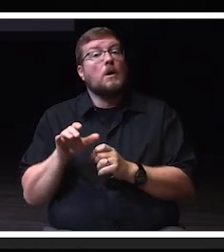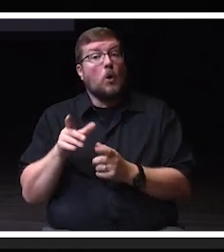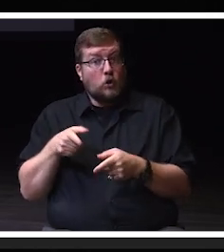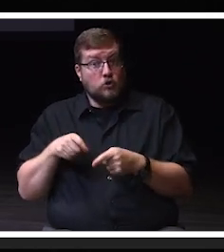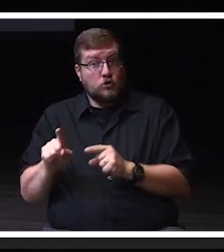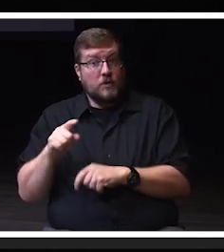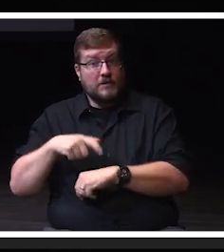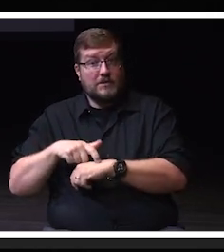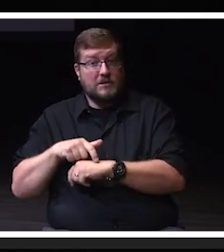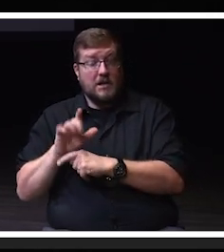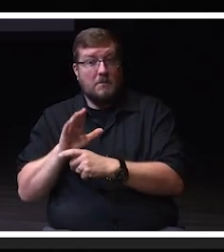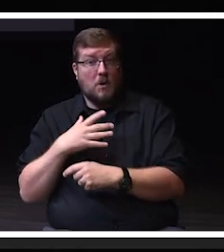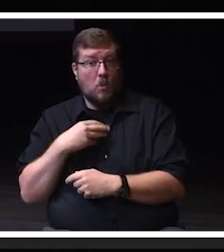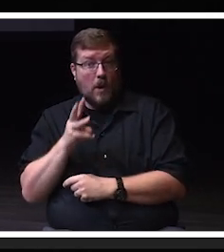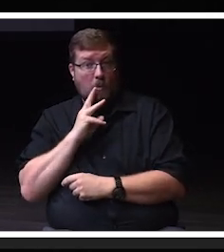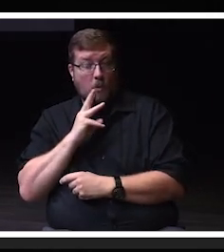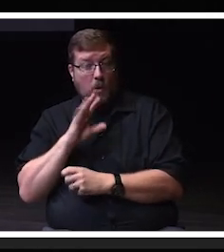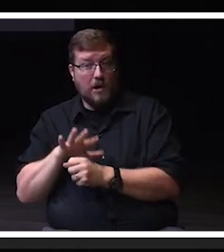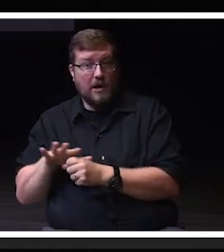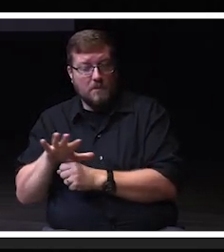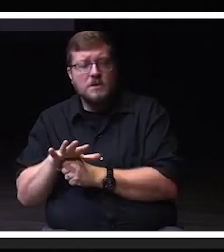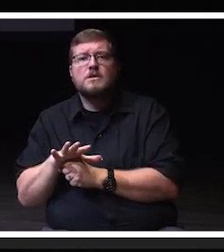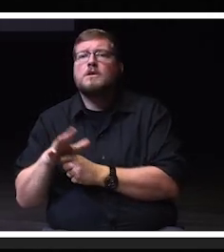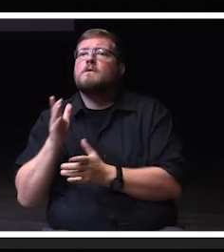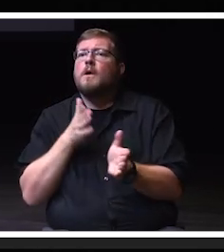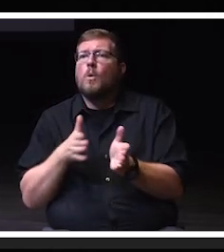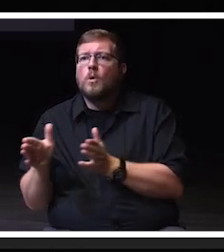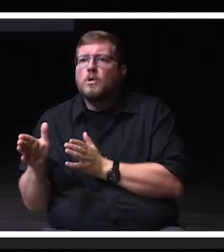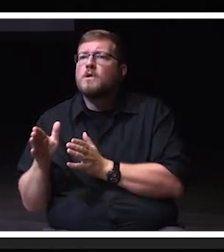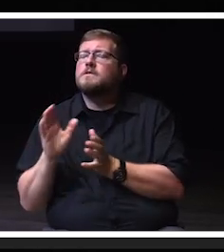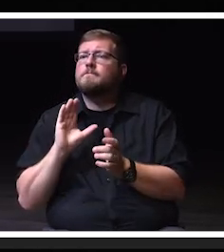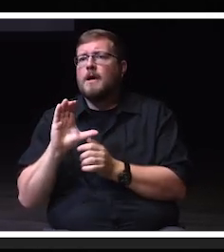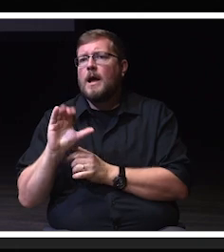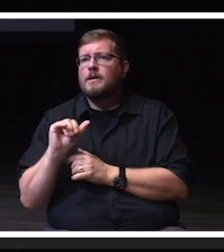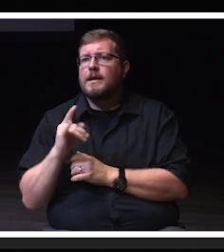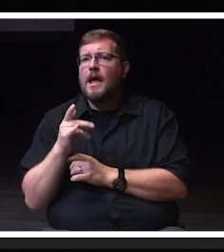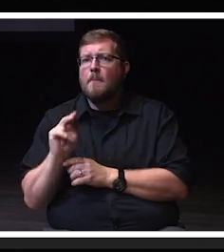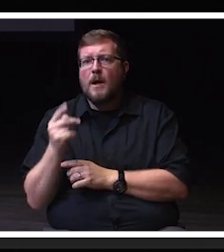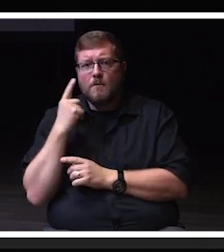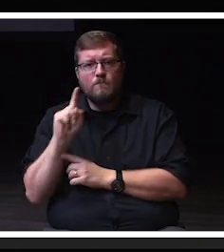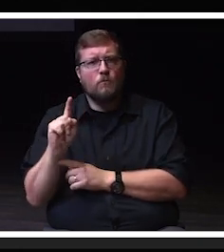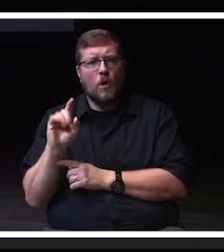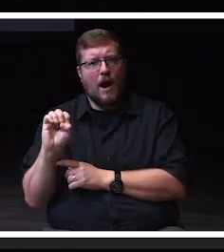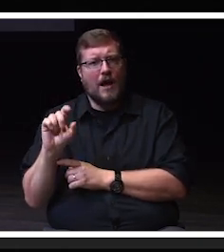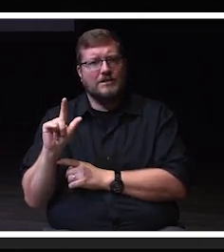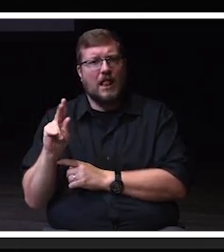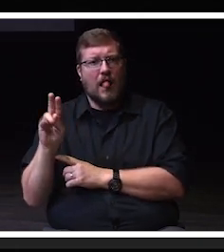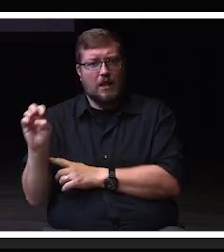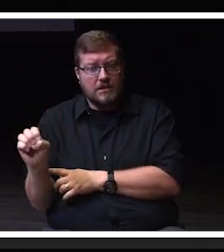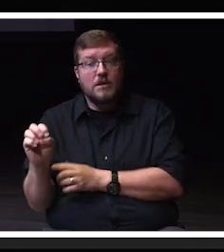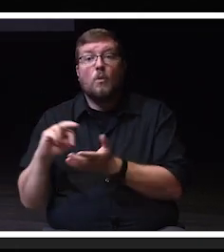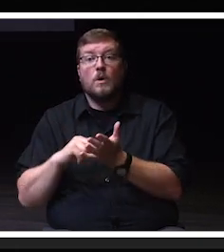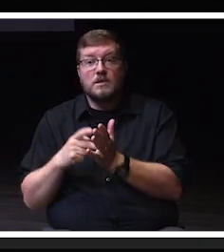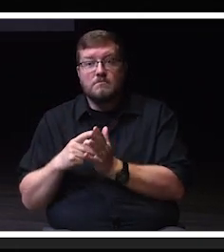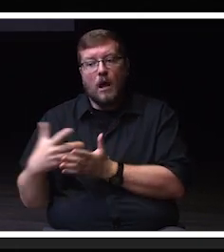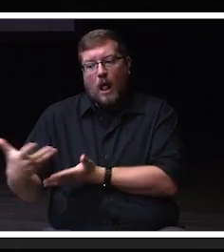organized the campaign for excellence, which added millions to the university's foundation,